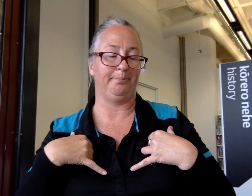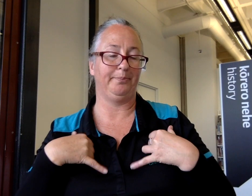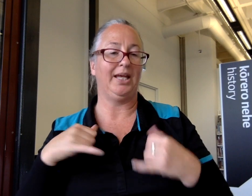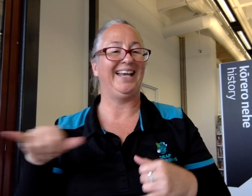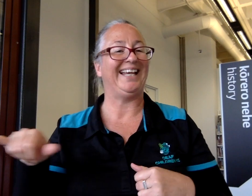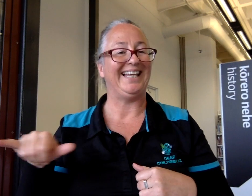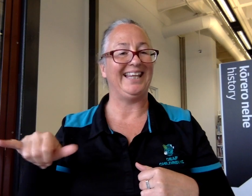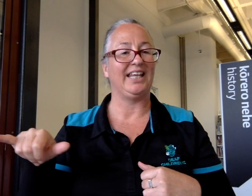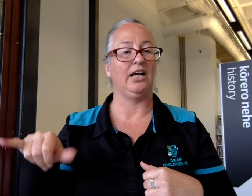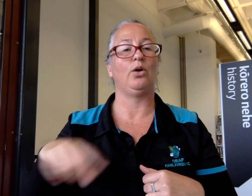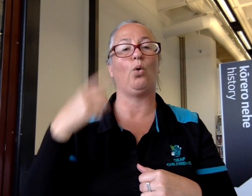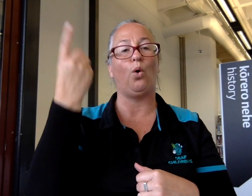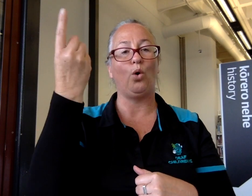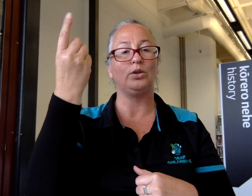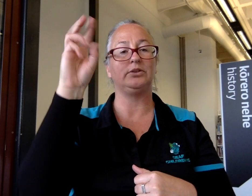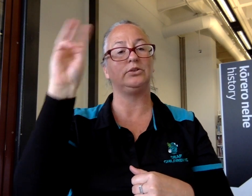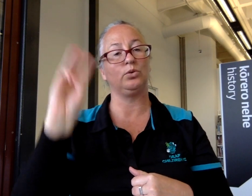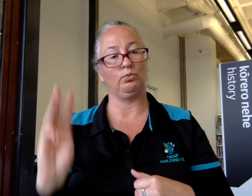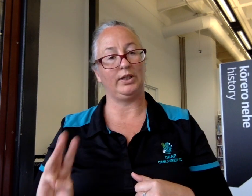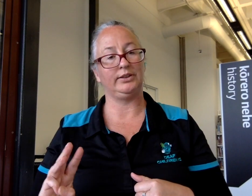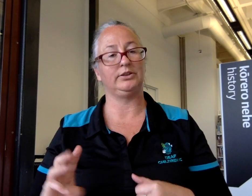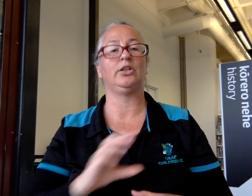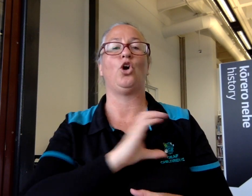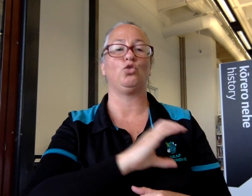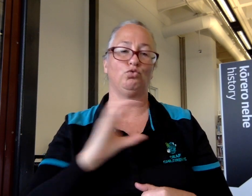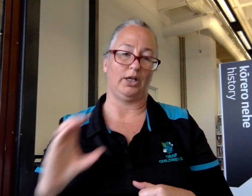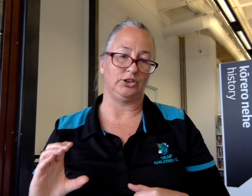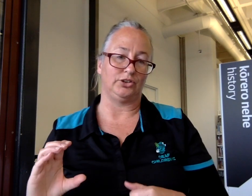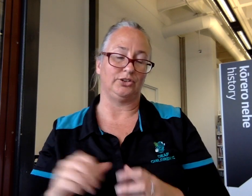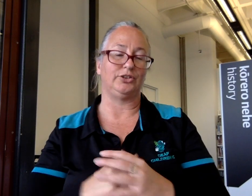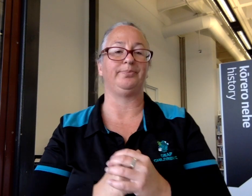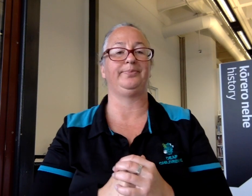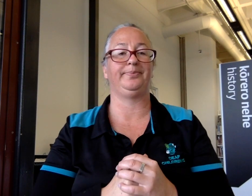in either Auckland, Wellington or Christchurch.